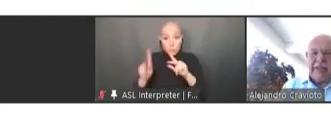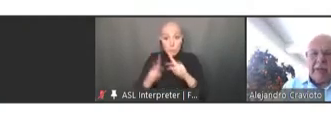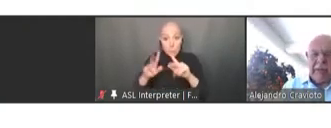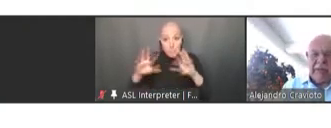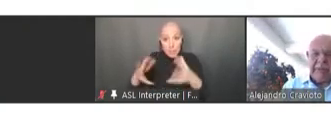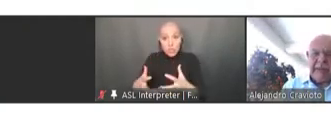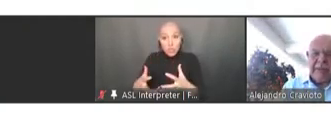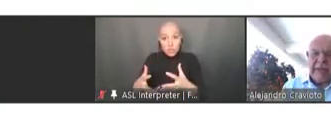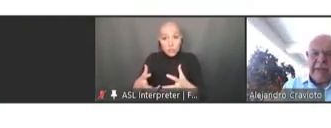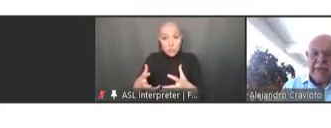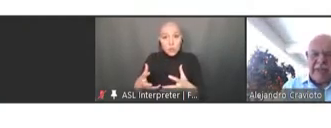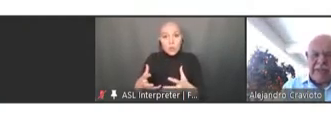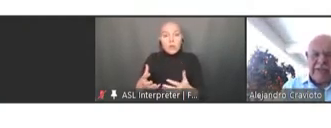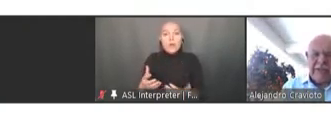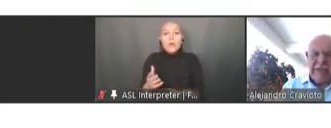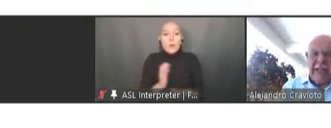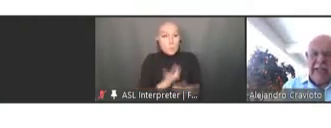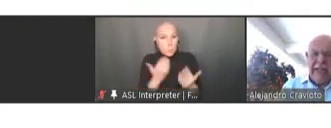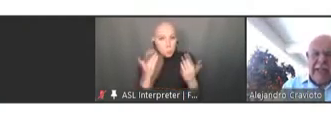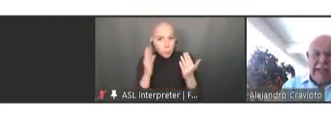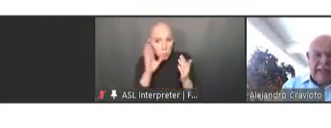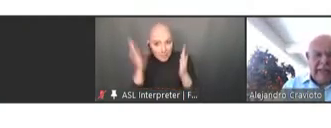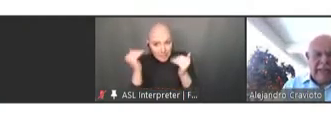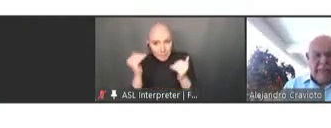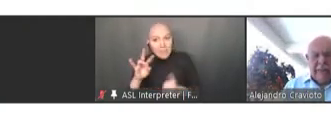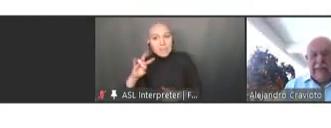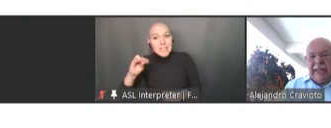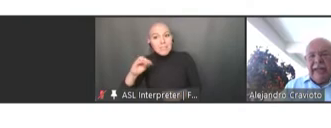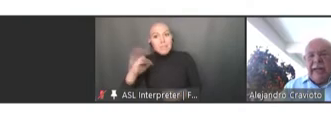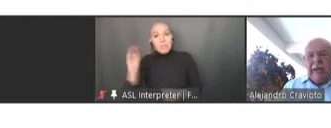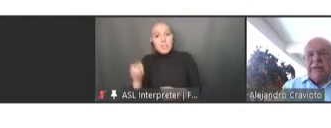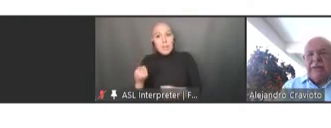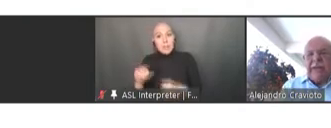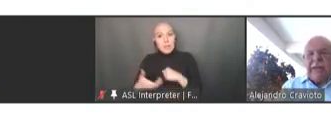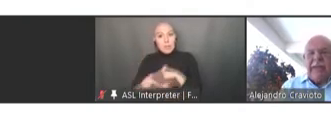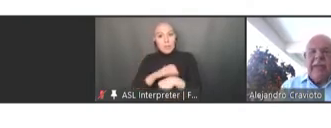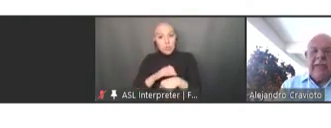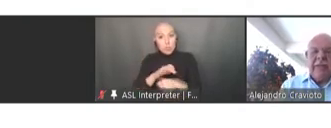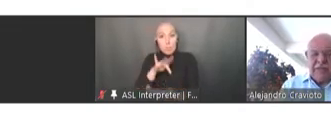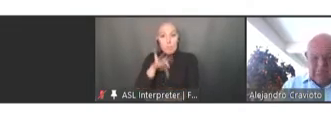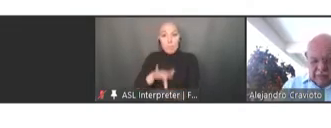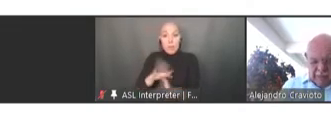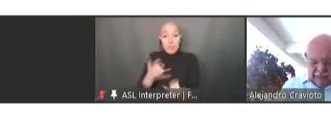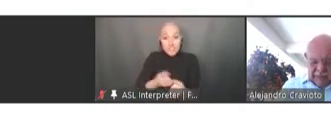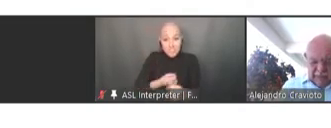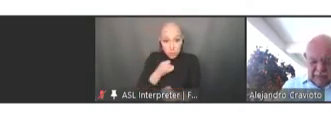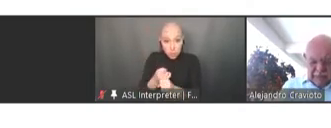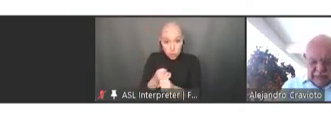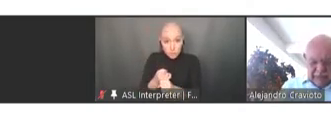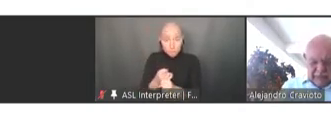coverage by the middle of this year. That will then allow us really to follow what Dr. Tedros,